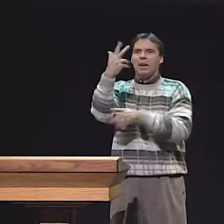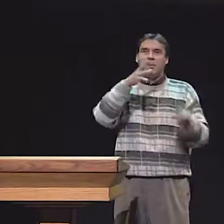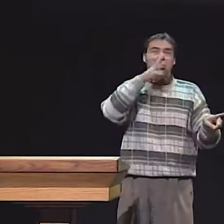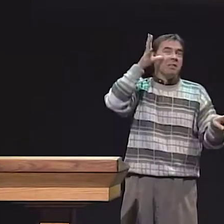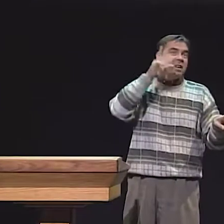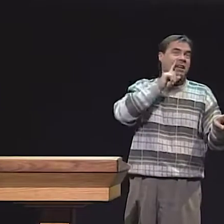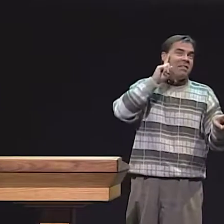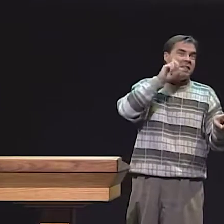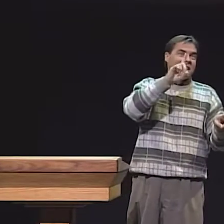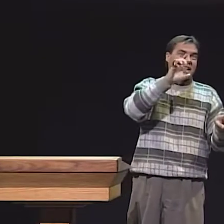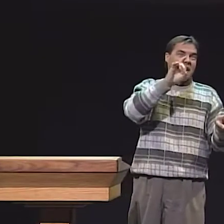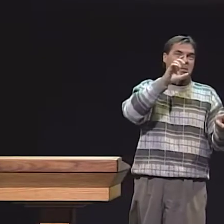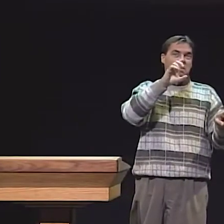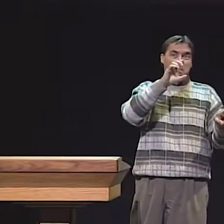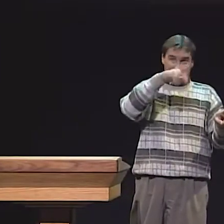OTHER TYPES OF DISABILITIES AS WELL.